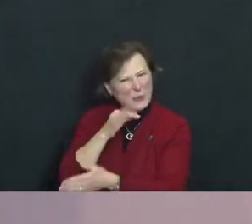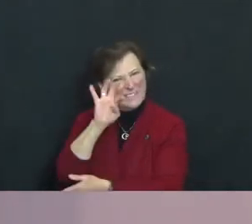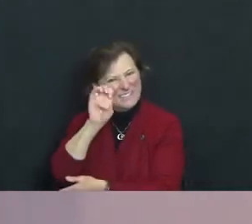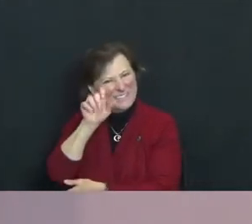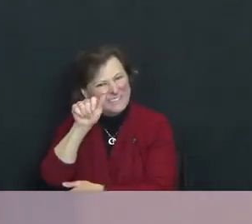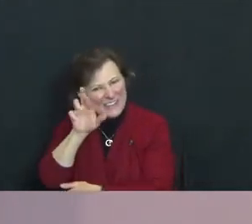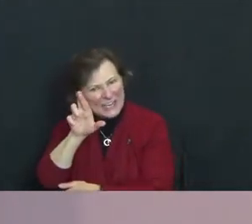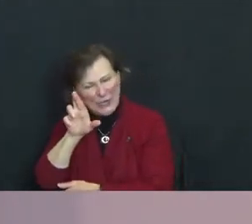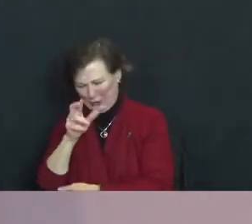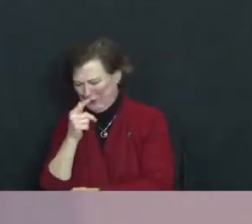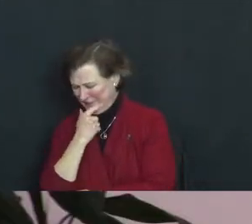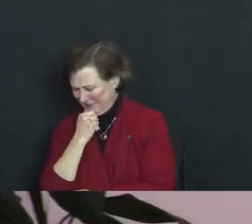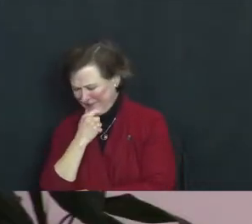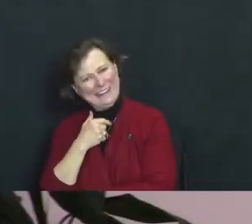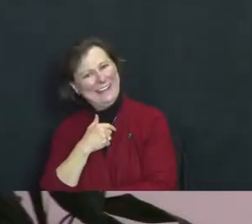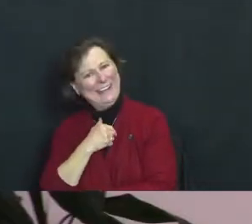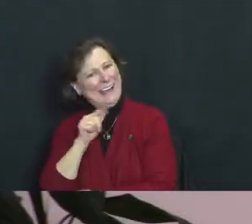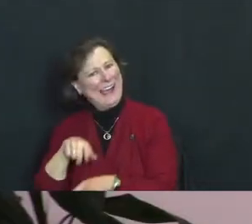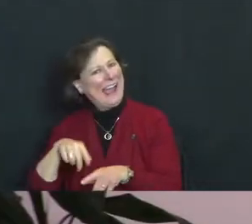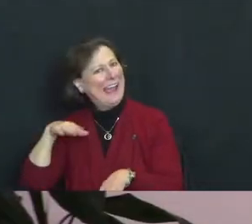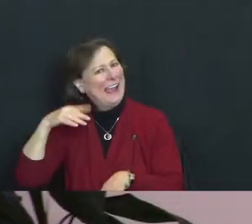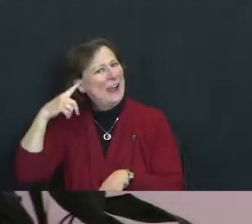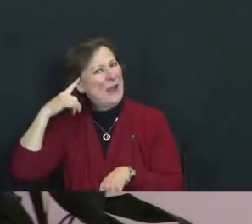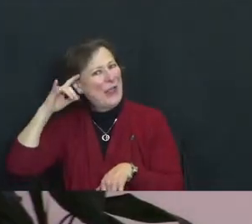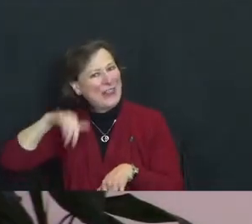Now that's something I hadn't heard that one before..”